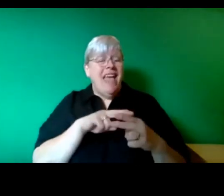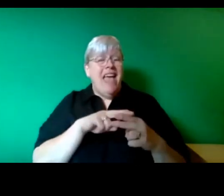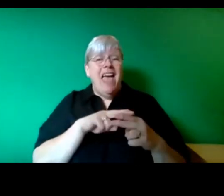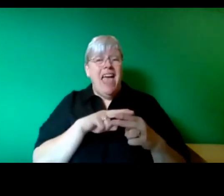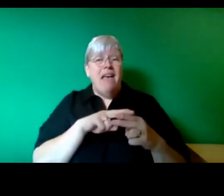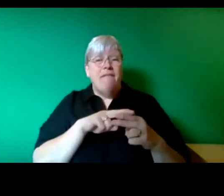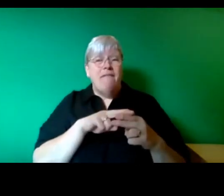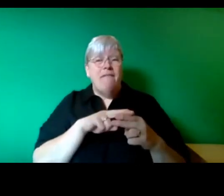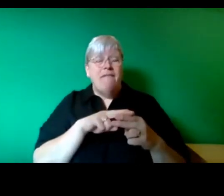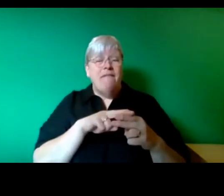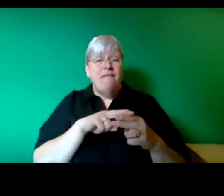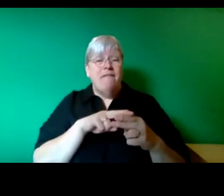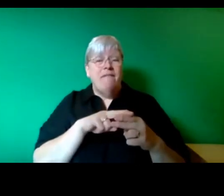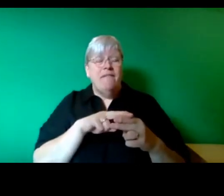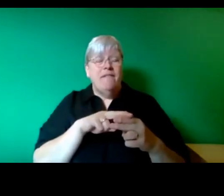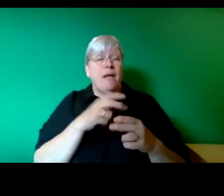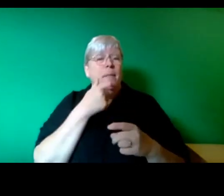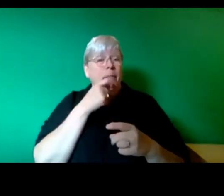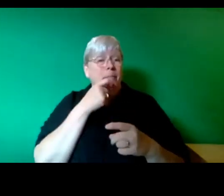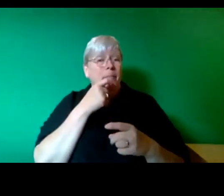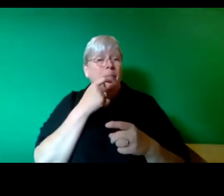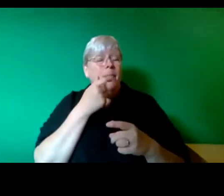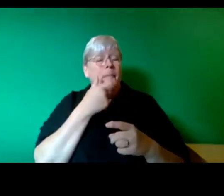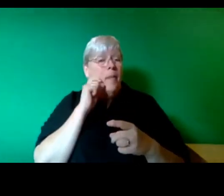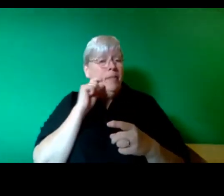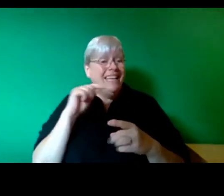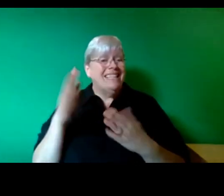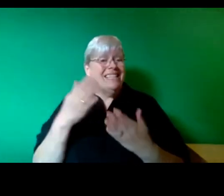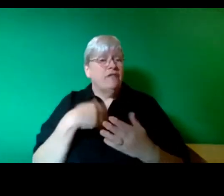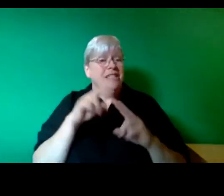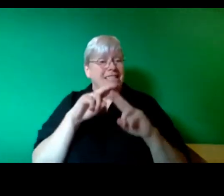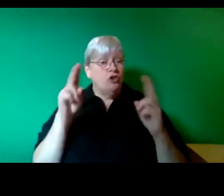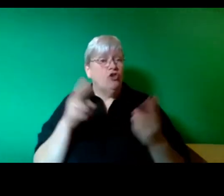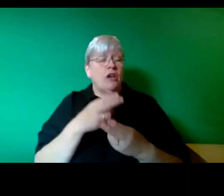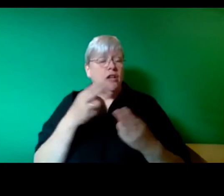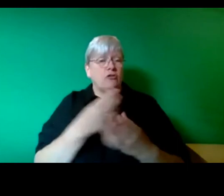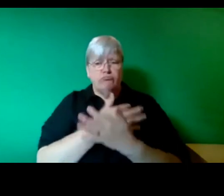International and ourselves in TUED but many other unions have participated in this project.